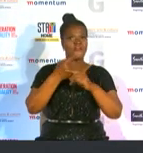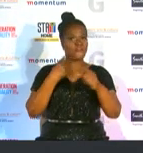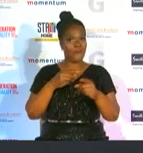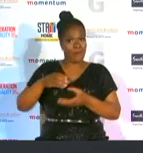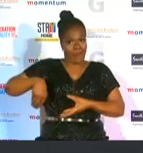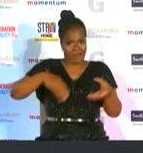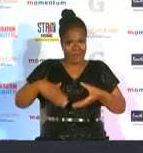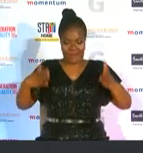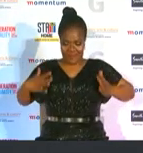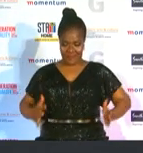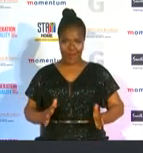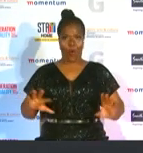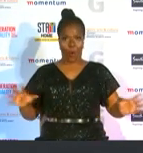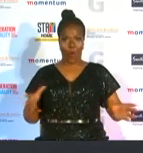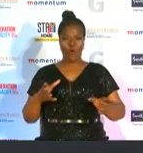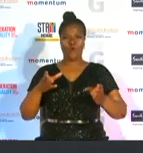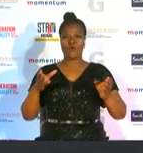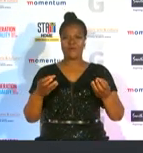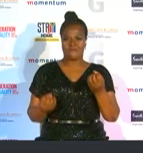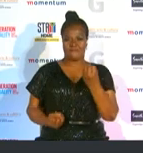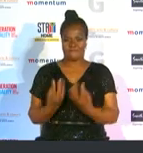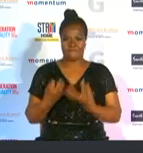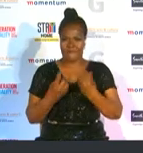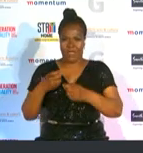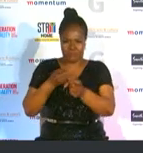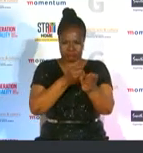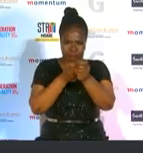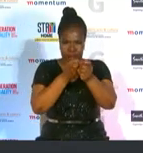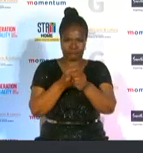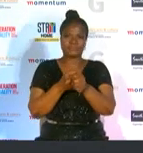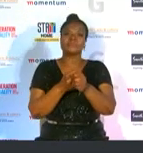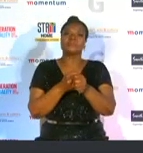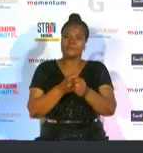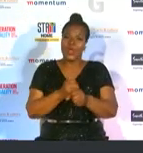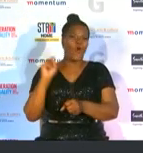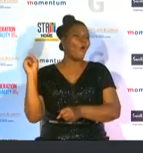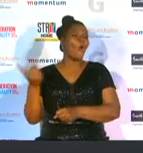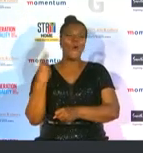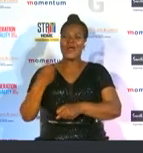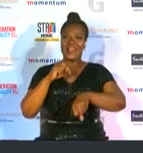nawande is a woman of class and elegance always looking effortlessly well put